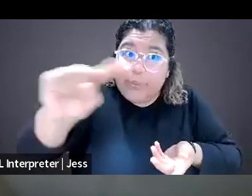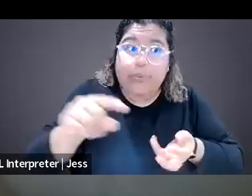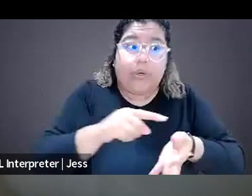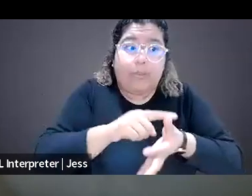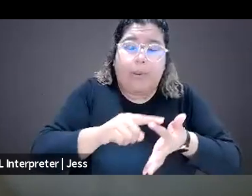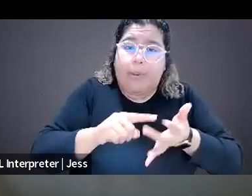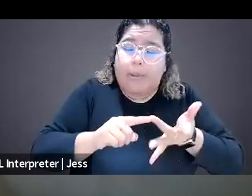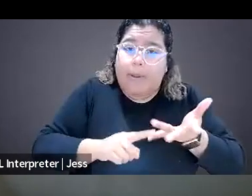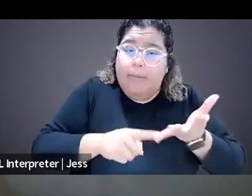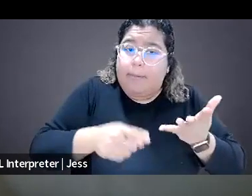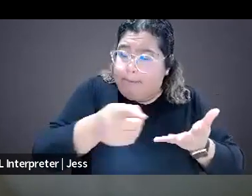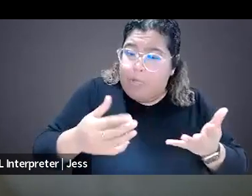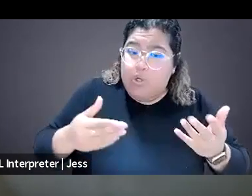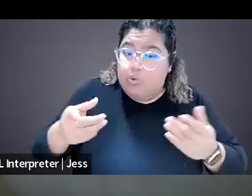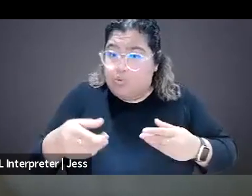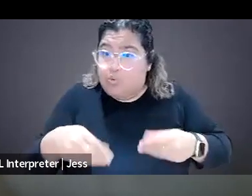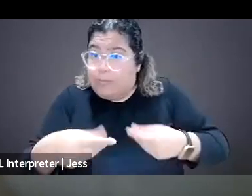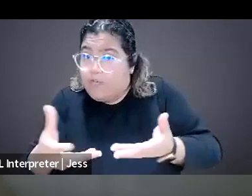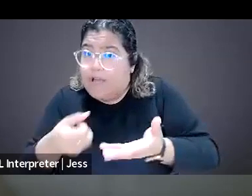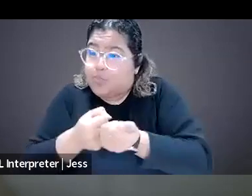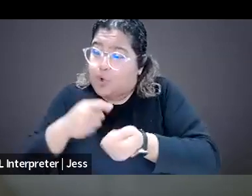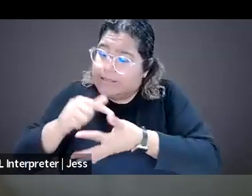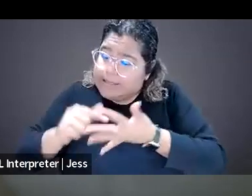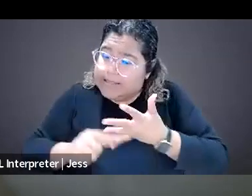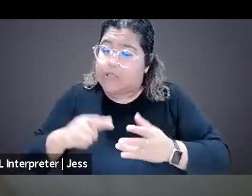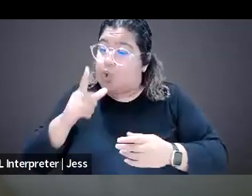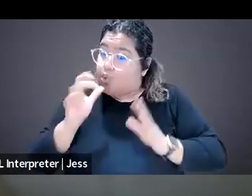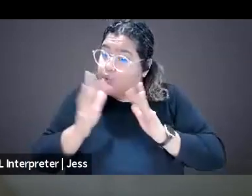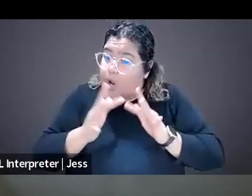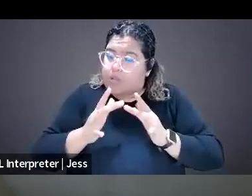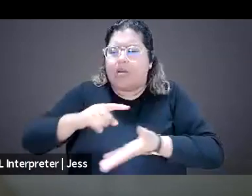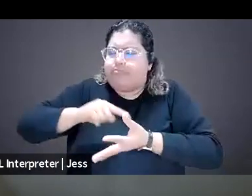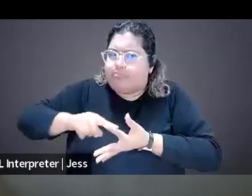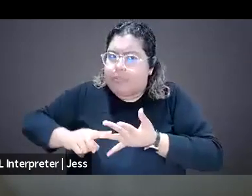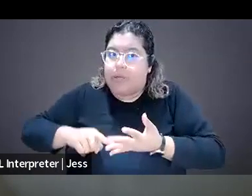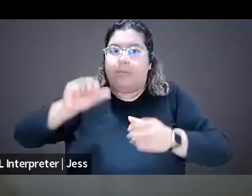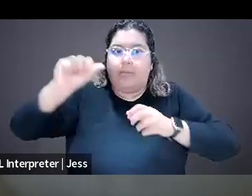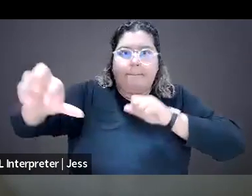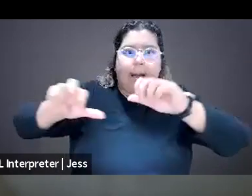what are the support that they can provide you, who are the people that you can talk to? And when it comes to, for example,